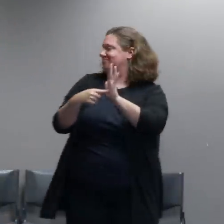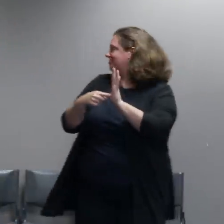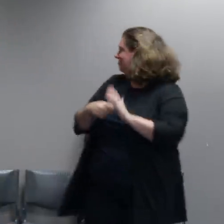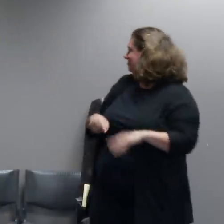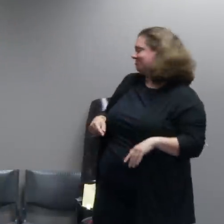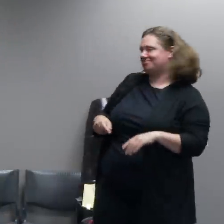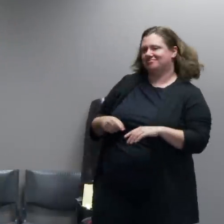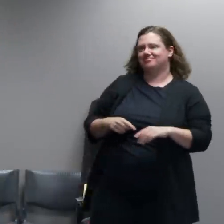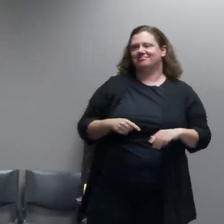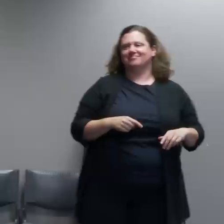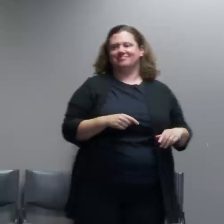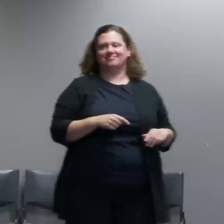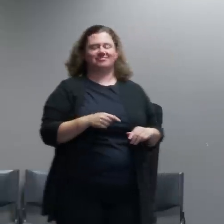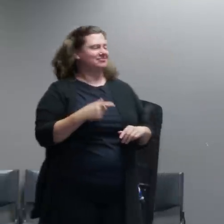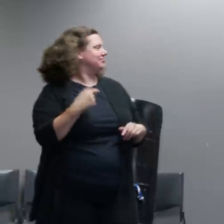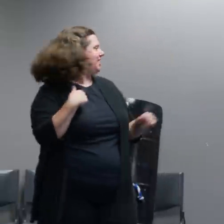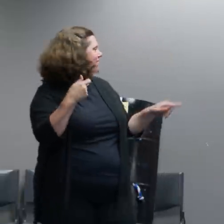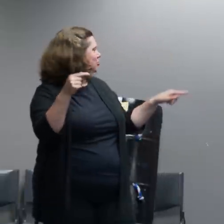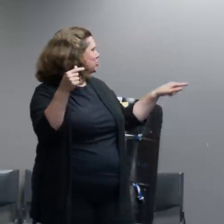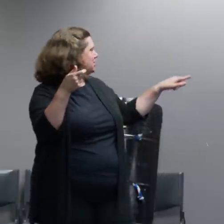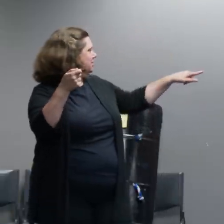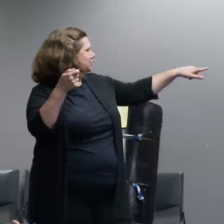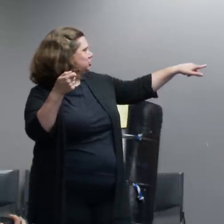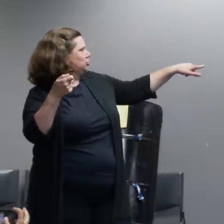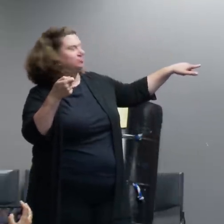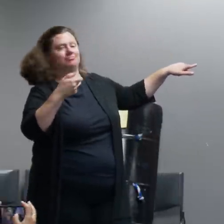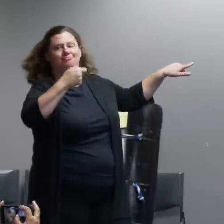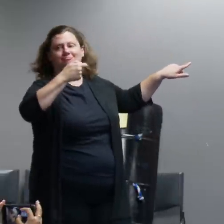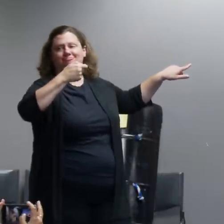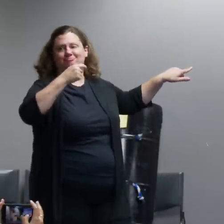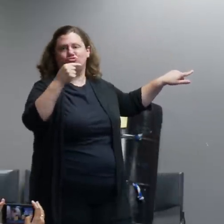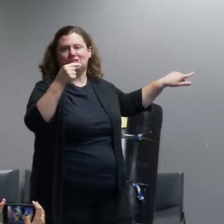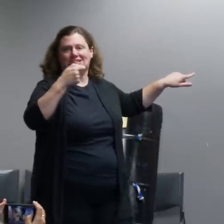that we've... if i can get it to work you can see just